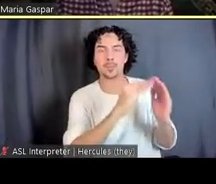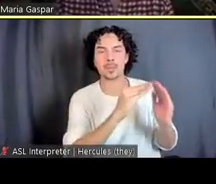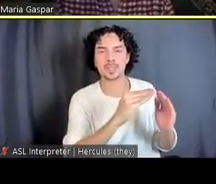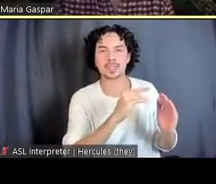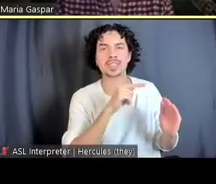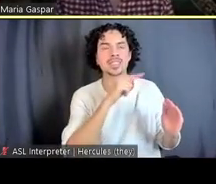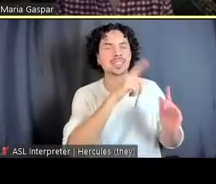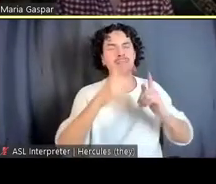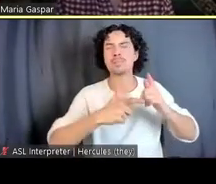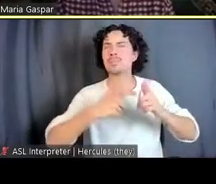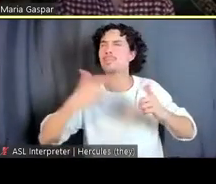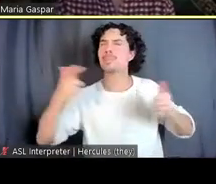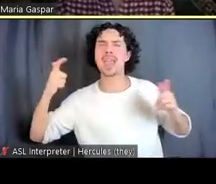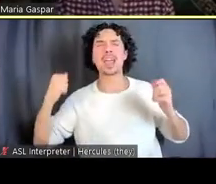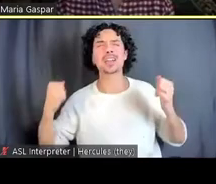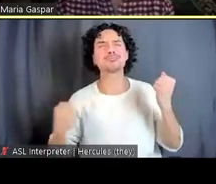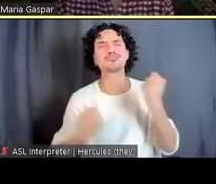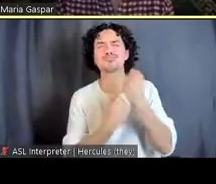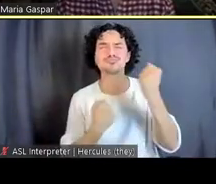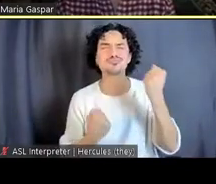big supporter of this work and many other projects